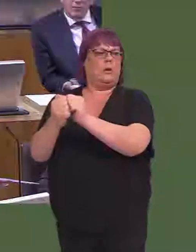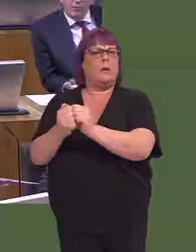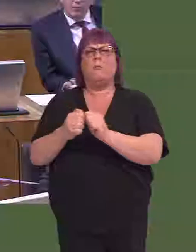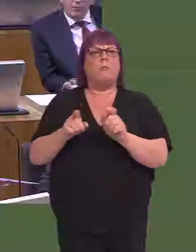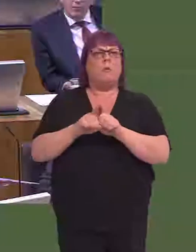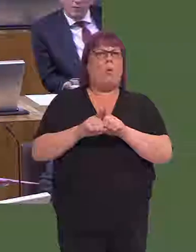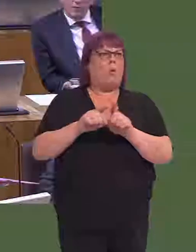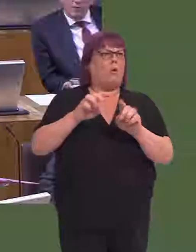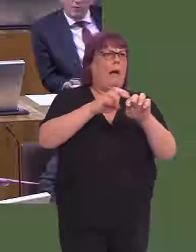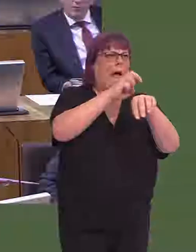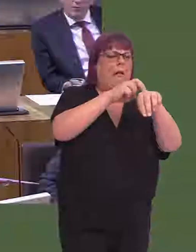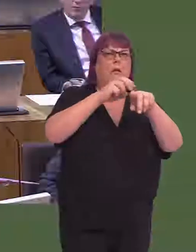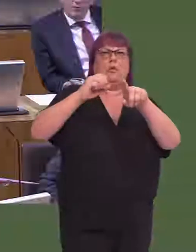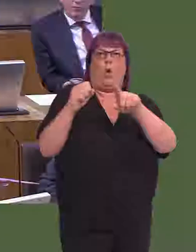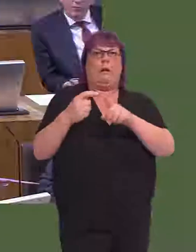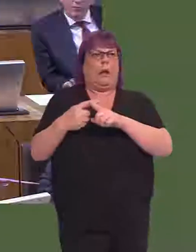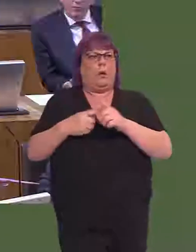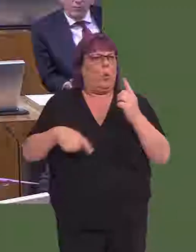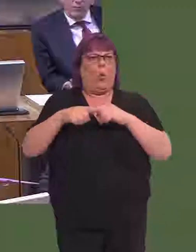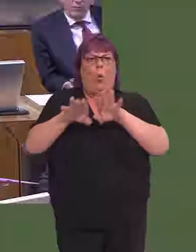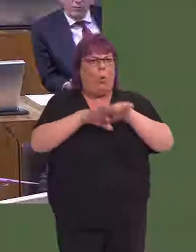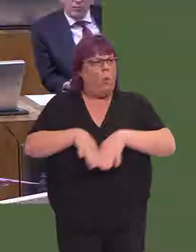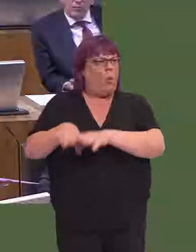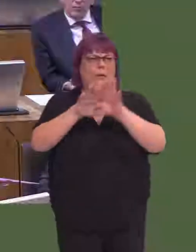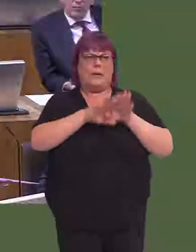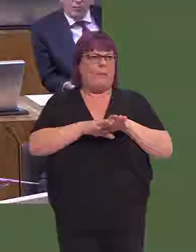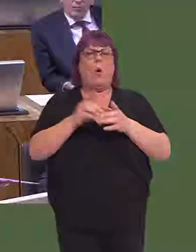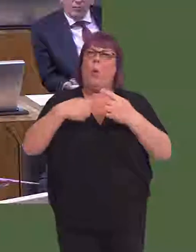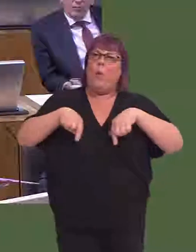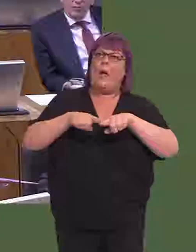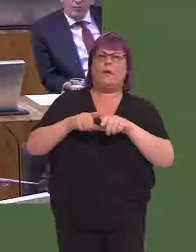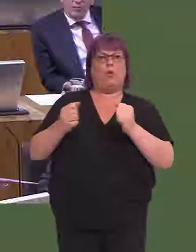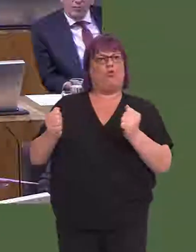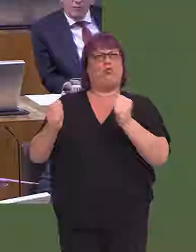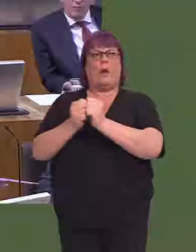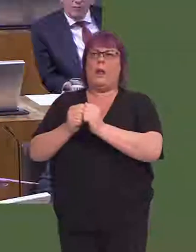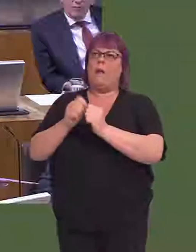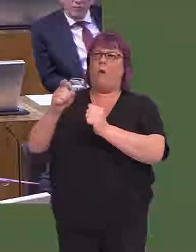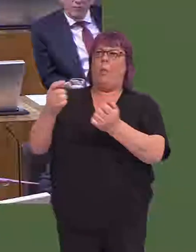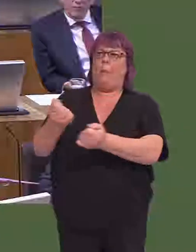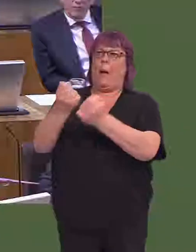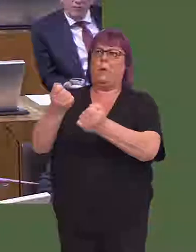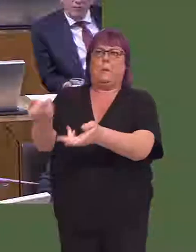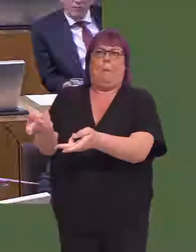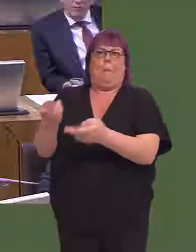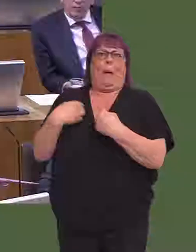Every Government in the UK will be in the same position; they will not be able to legislate until such time as there is agreement to take those powers out of the freezer.